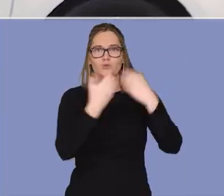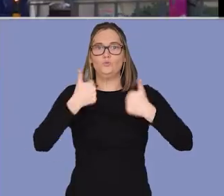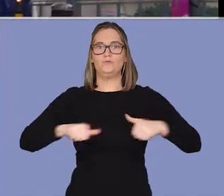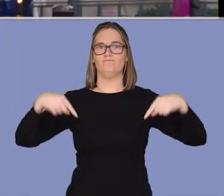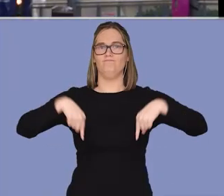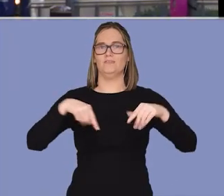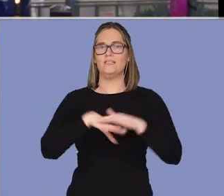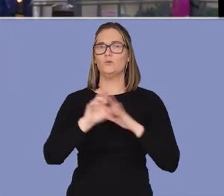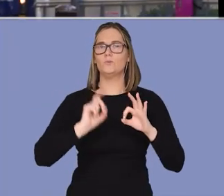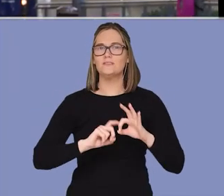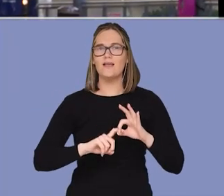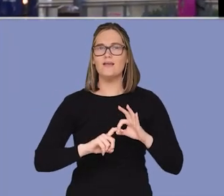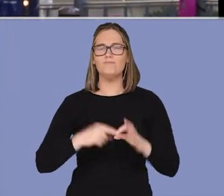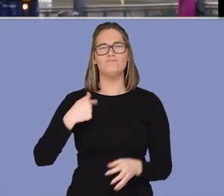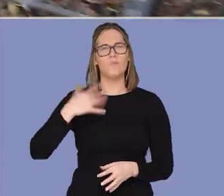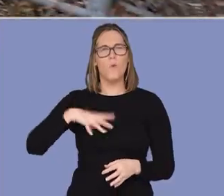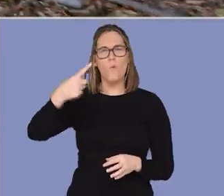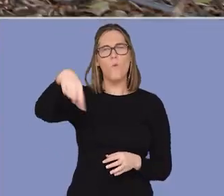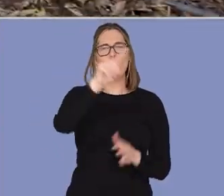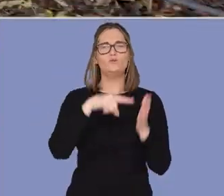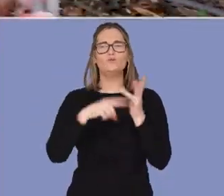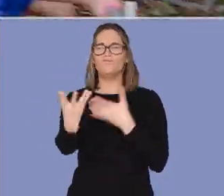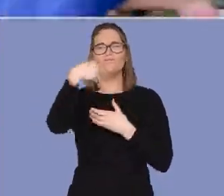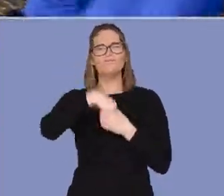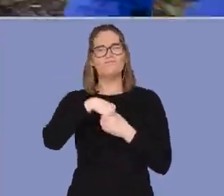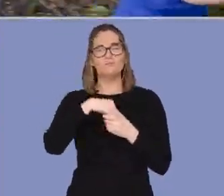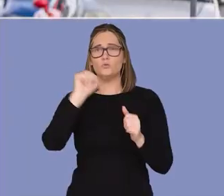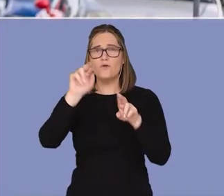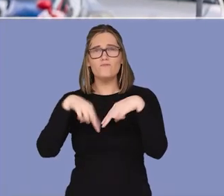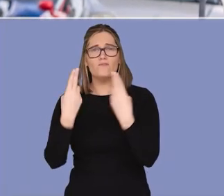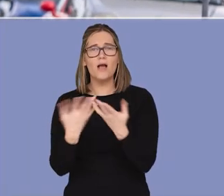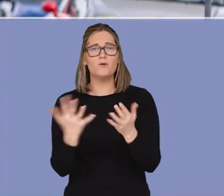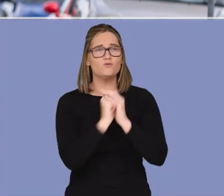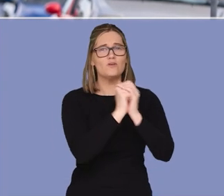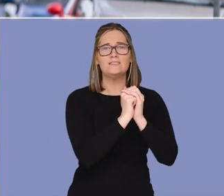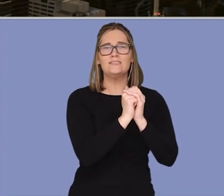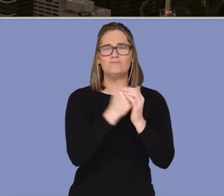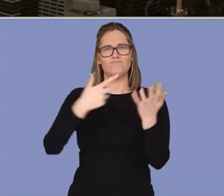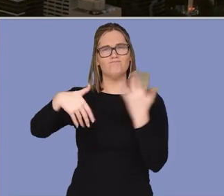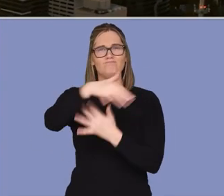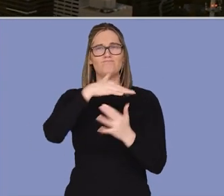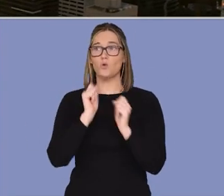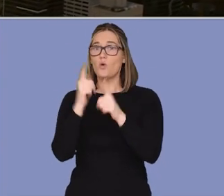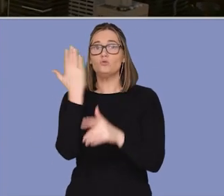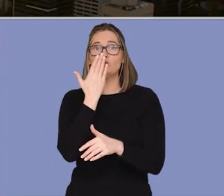Queensland we're here for you. To connect you to family and friends, schools, work and hospitals